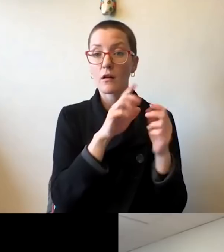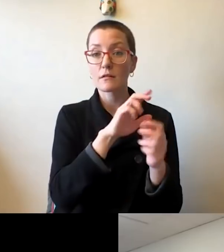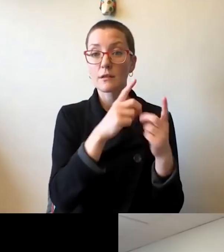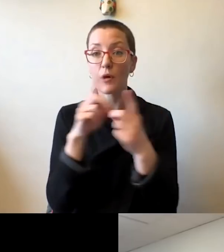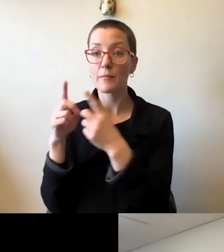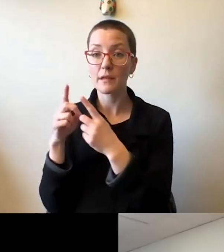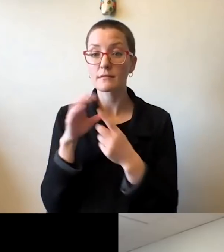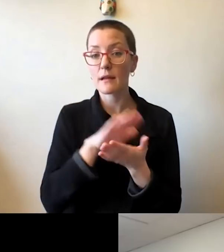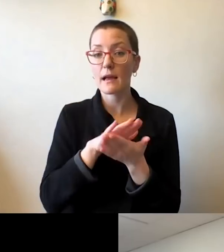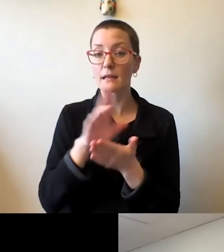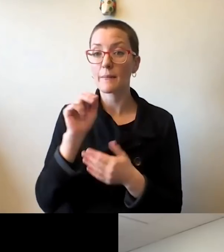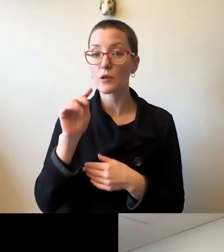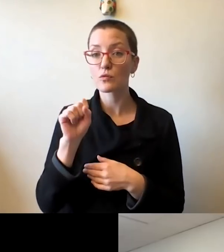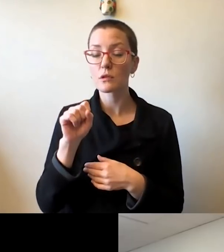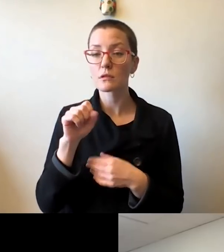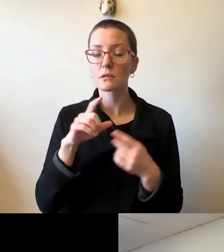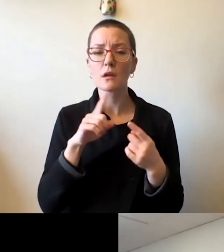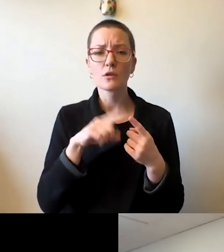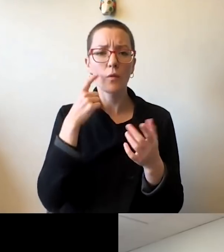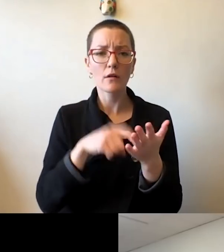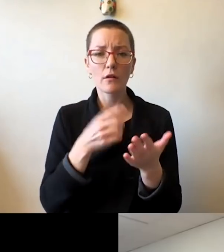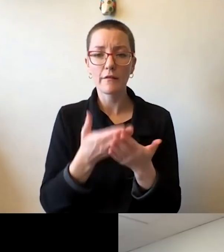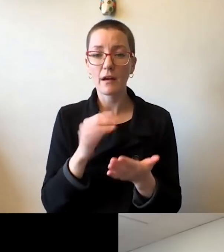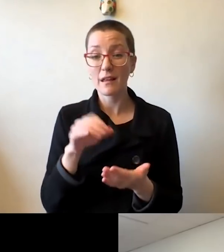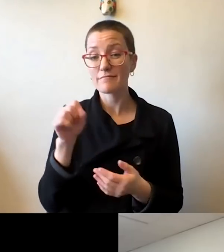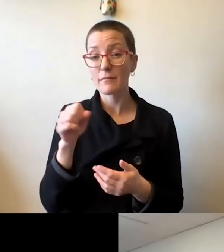to acknowledge the fact that we need to not only find ways